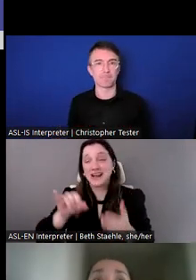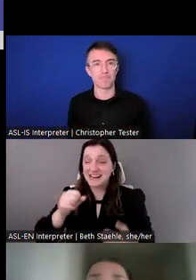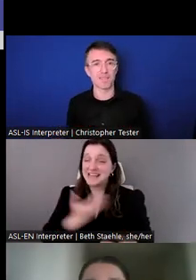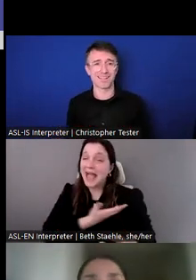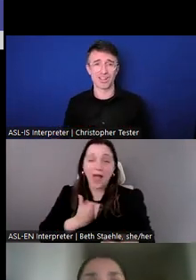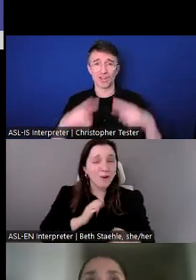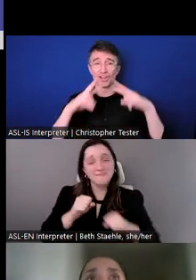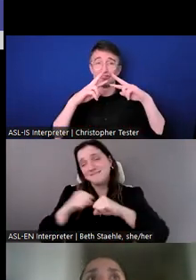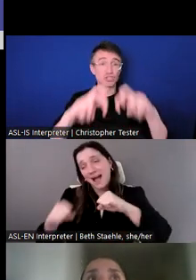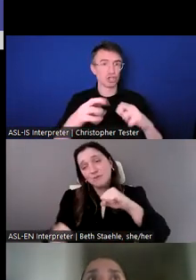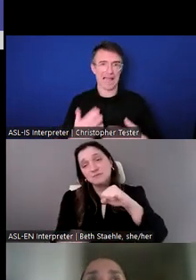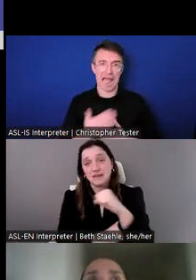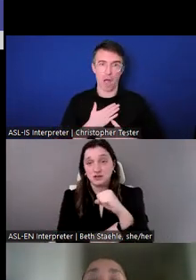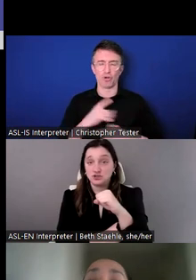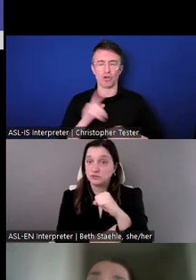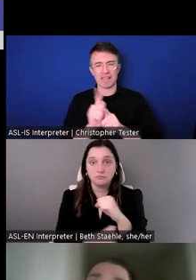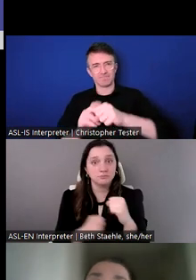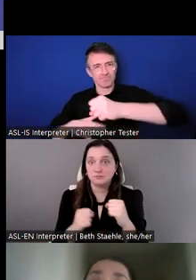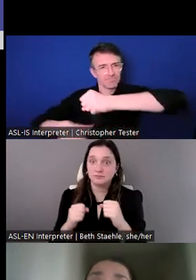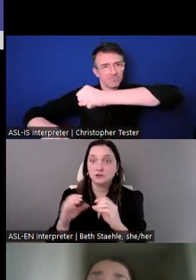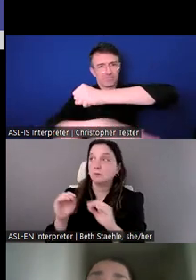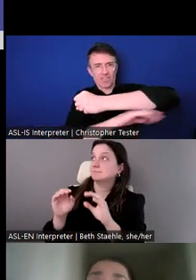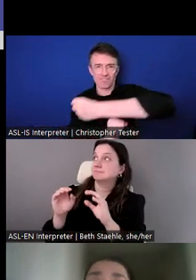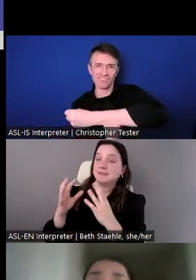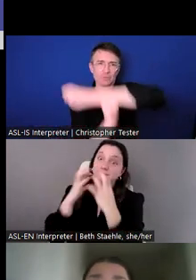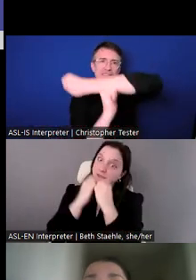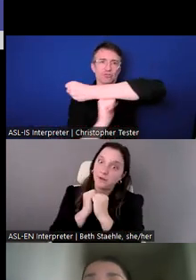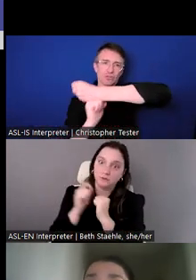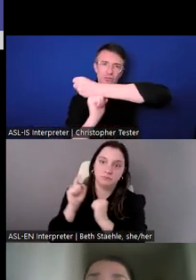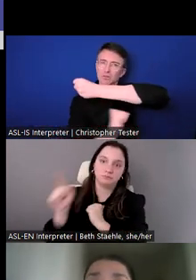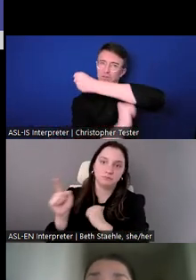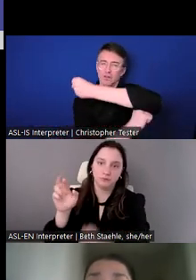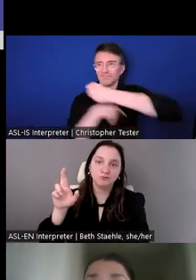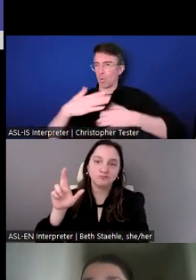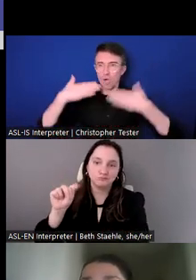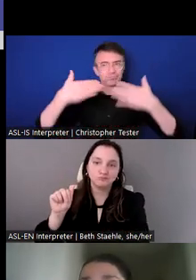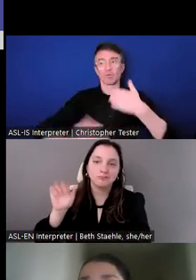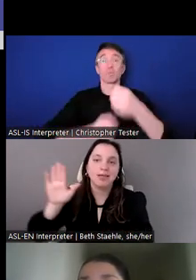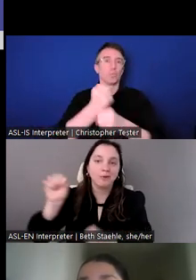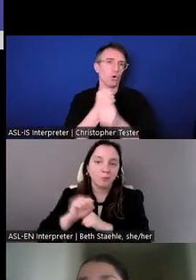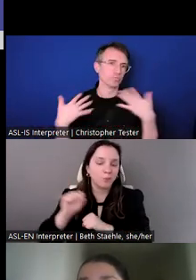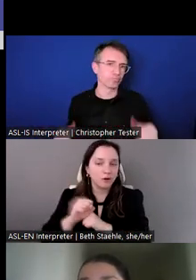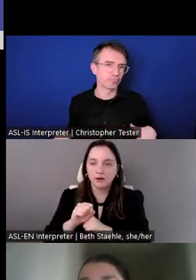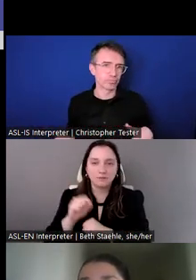I personally value what our research Assistants bring to the table.